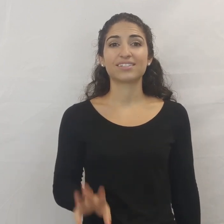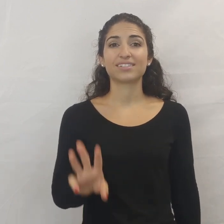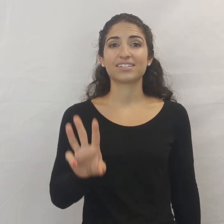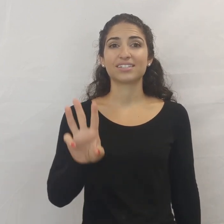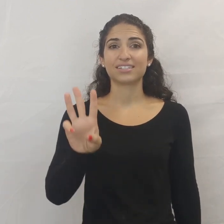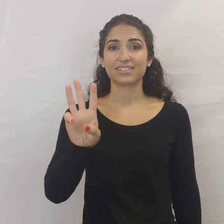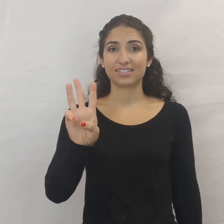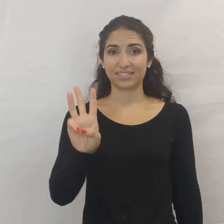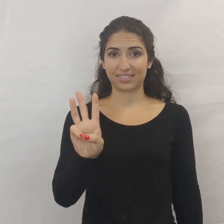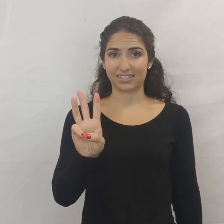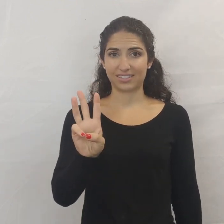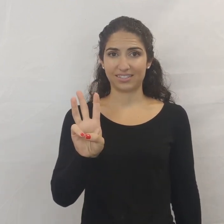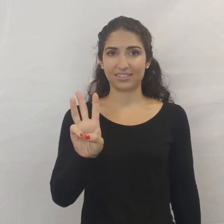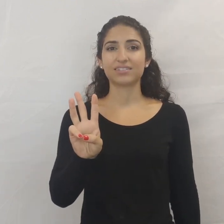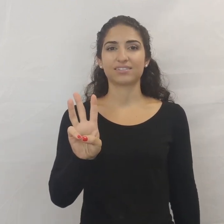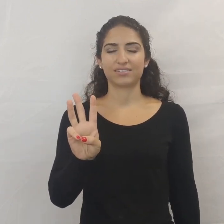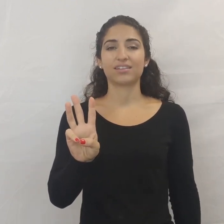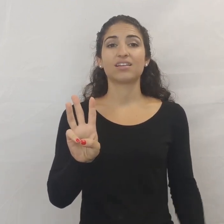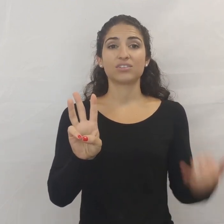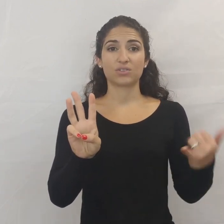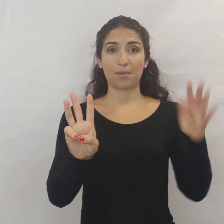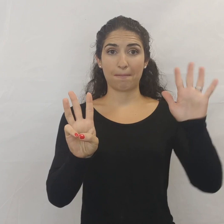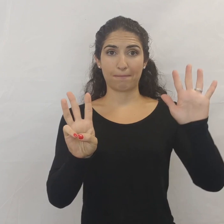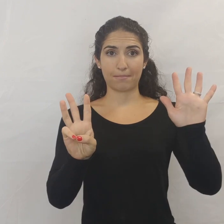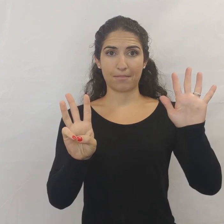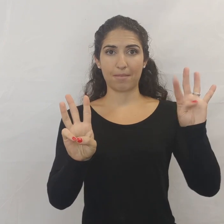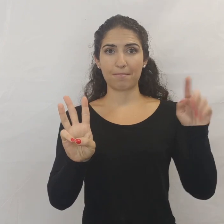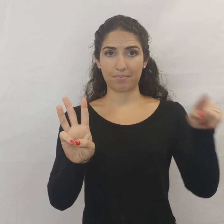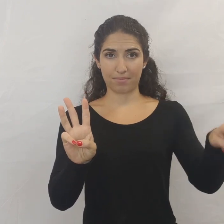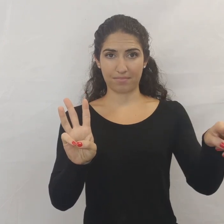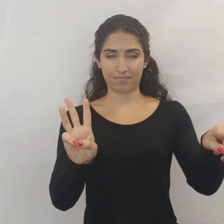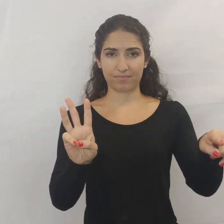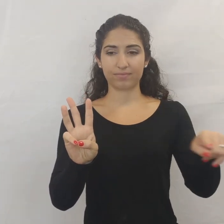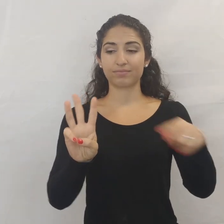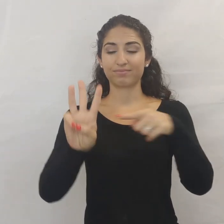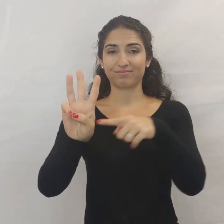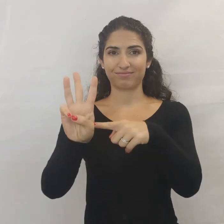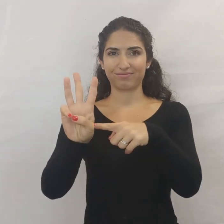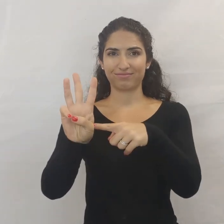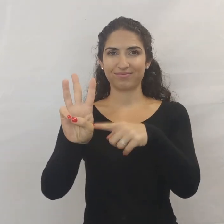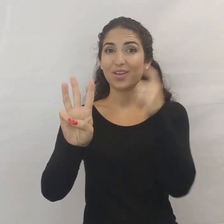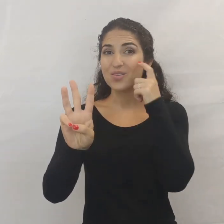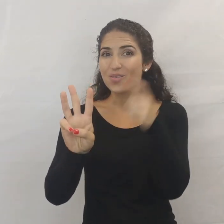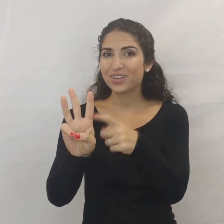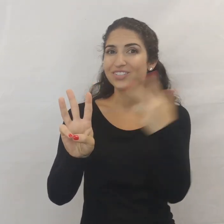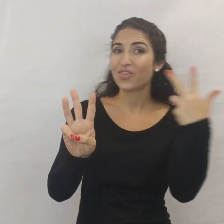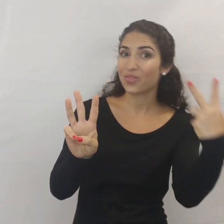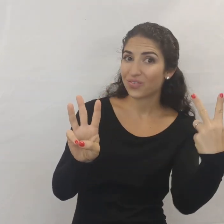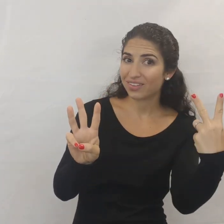SIX (6) So now the palm is out and this is the "6" handshape.